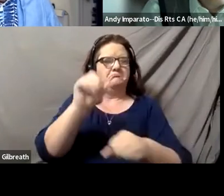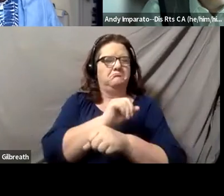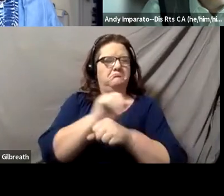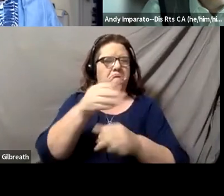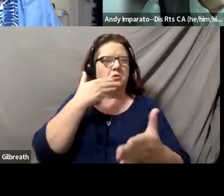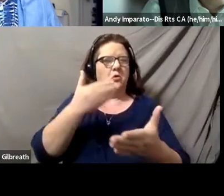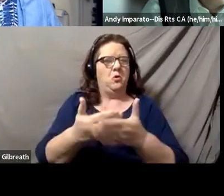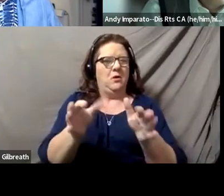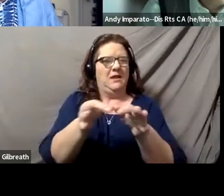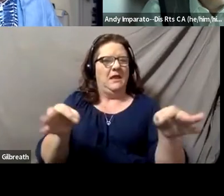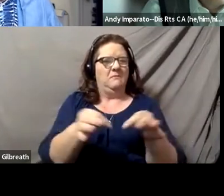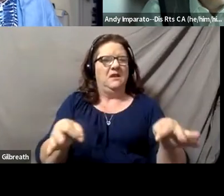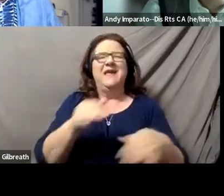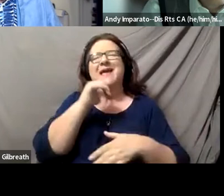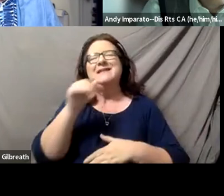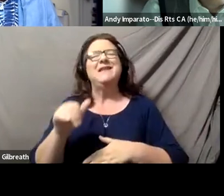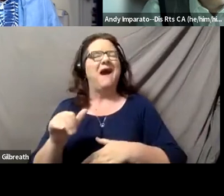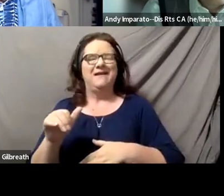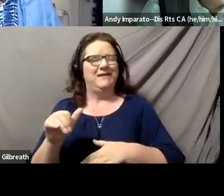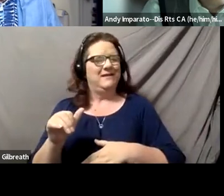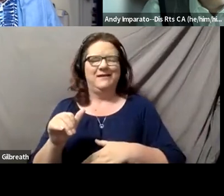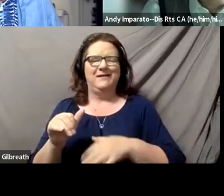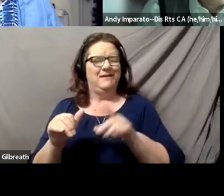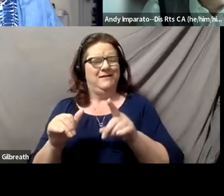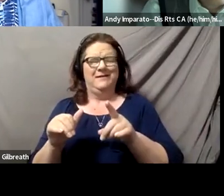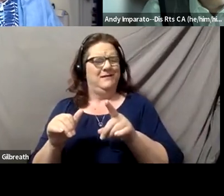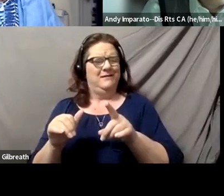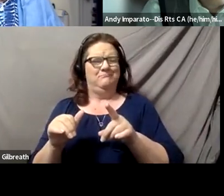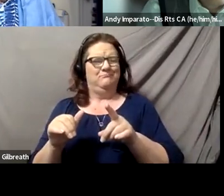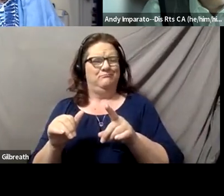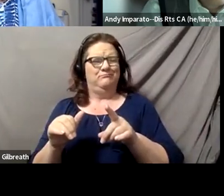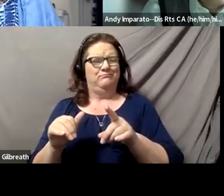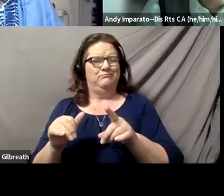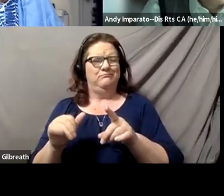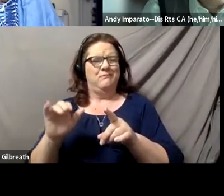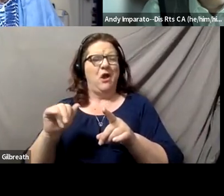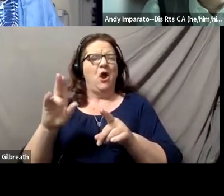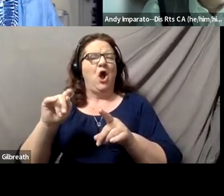and not captioning which is not being typed in but is audio.